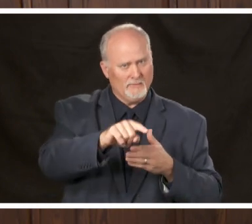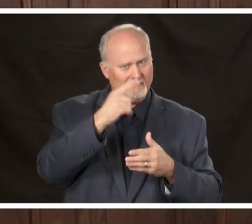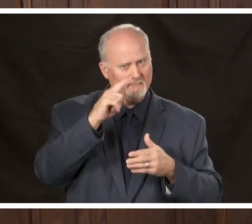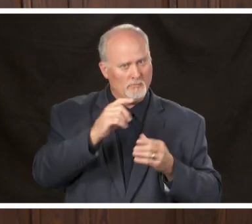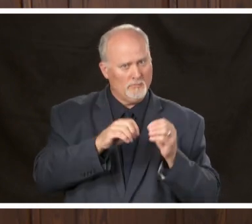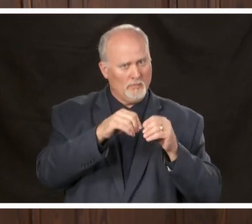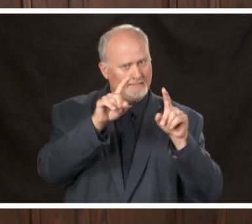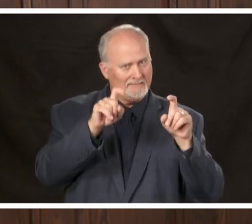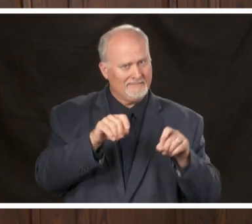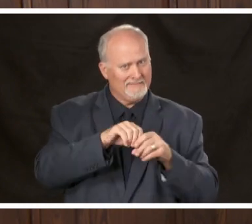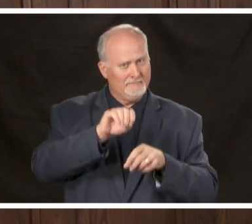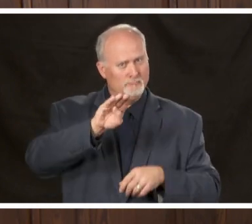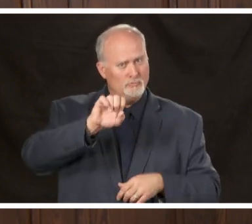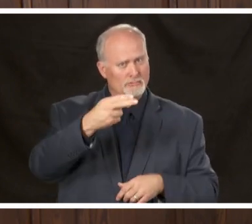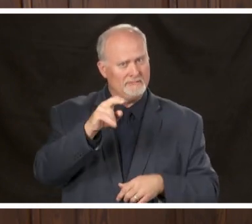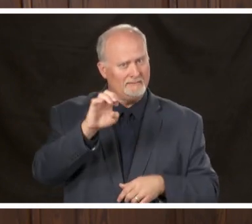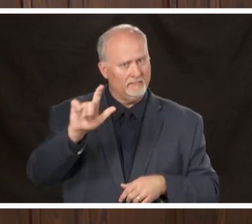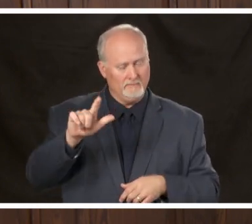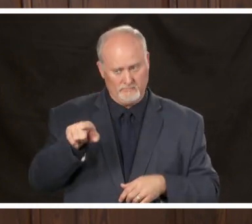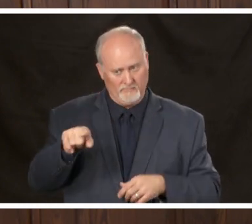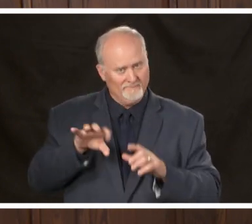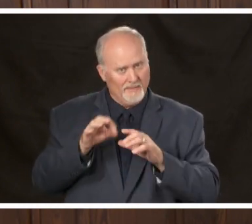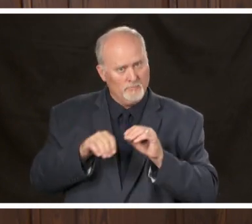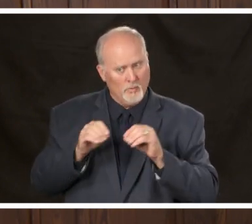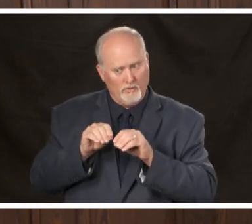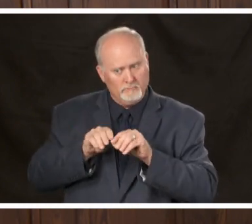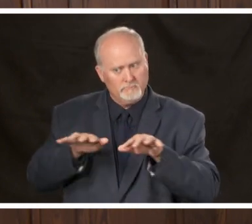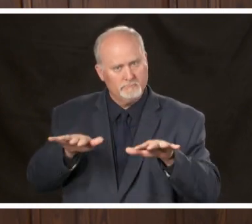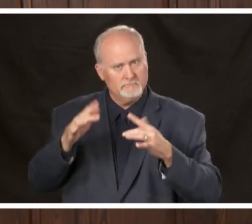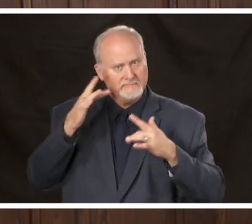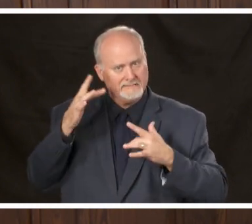did you guys find more cases in the you thought you would can you just talk a